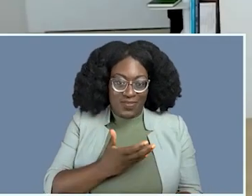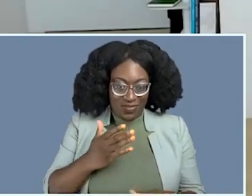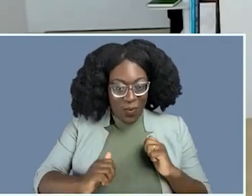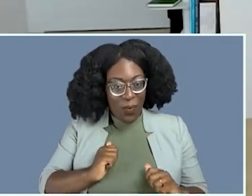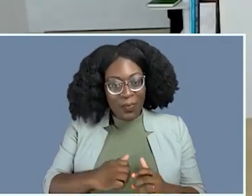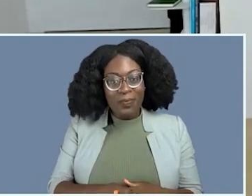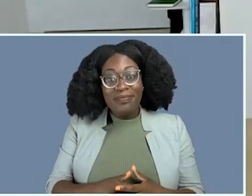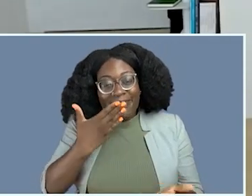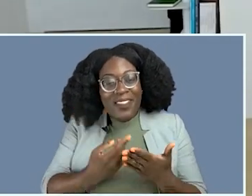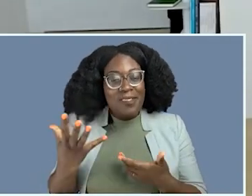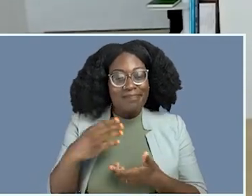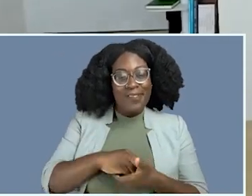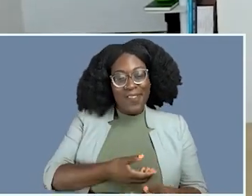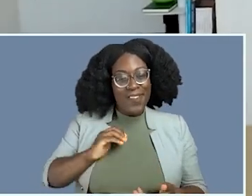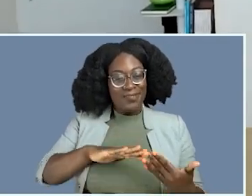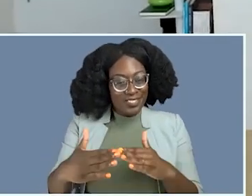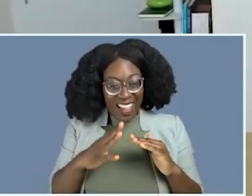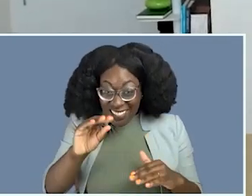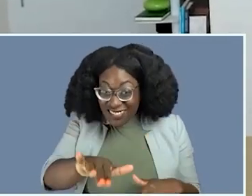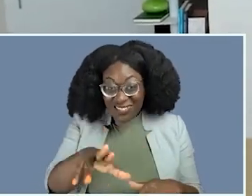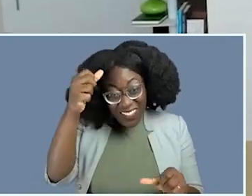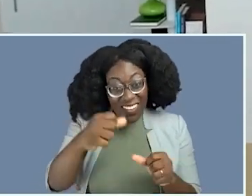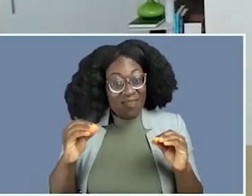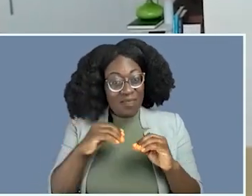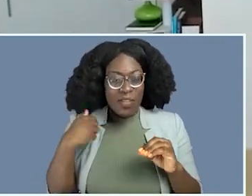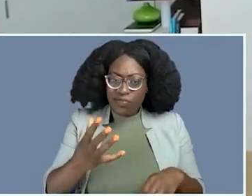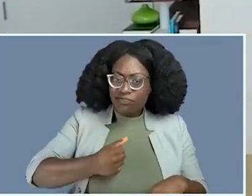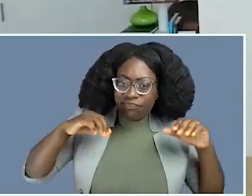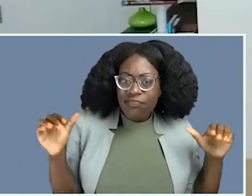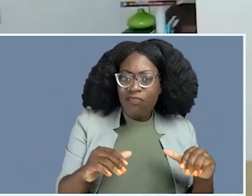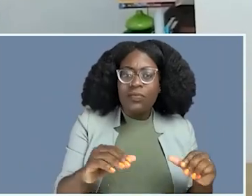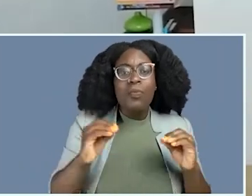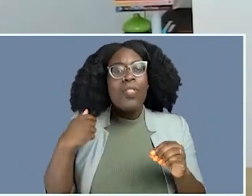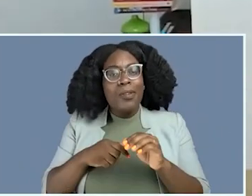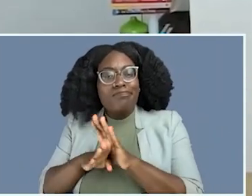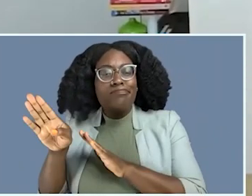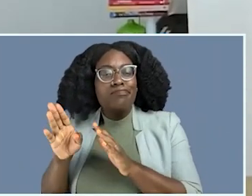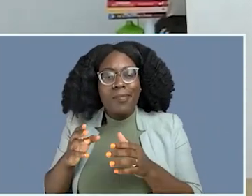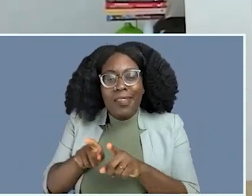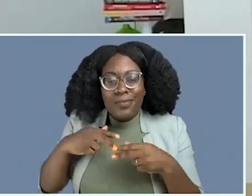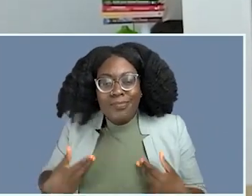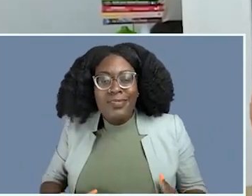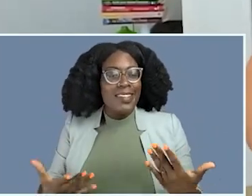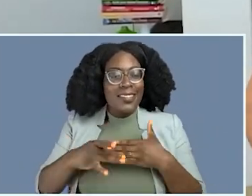you for being part of our community. Remember, the more we take action, the more we grow as humans and as leaders, and the